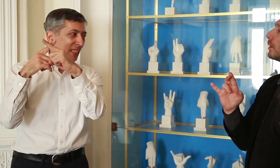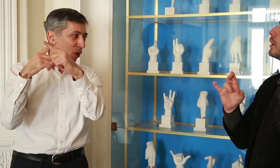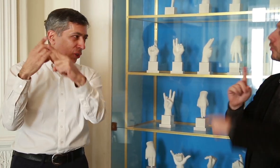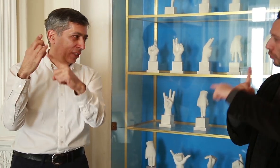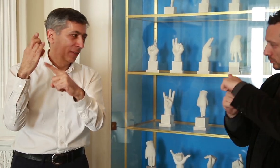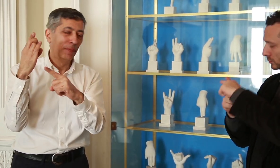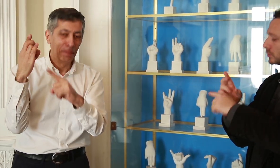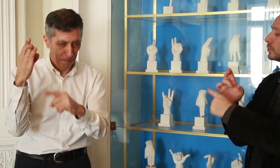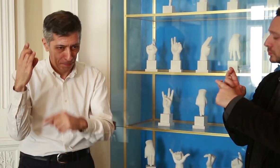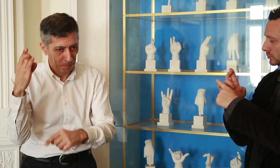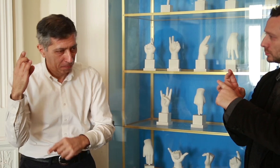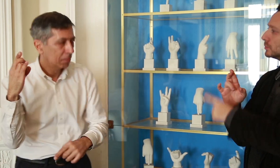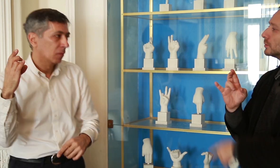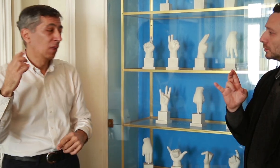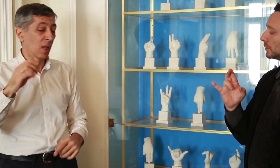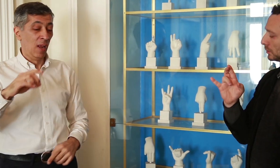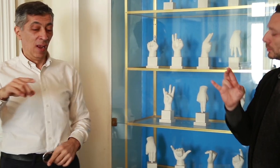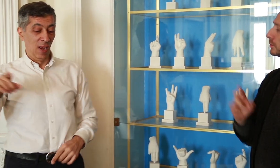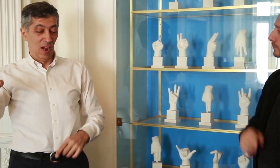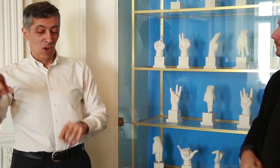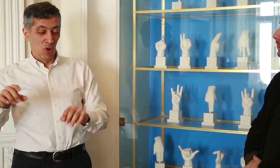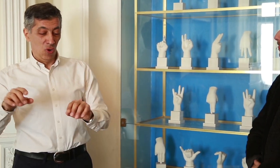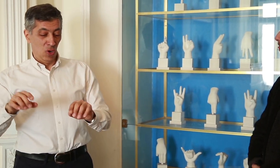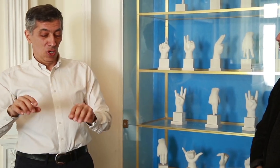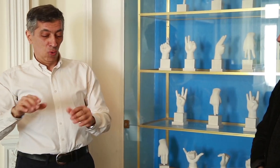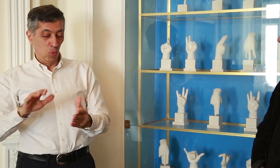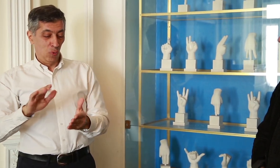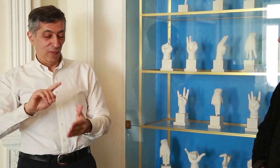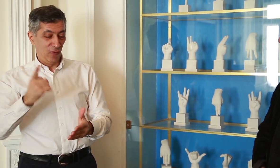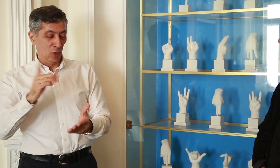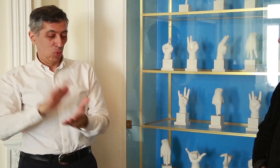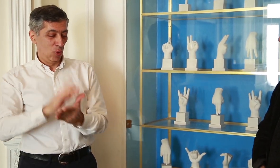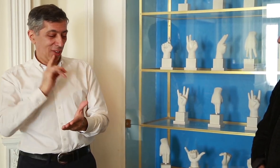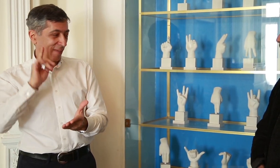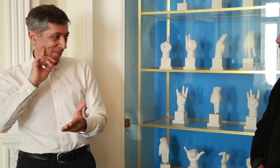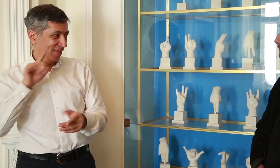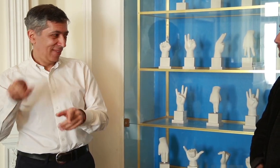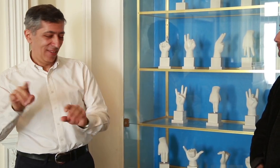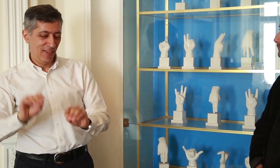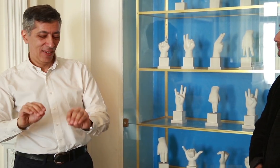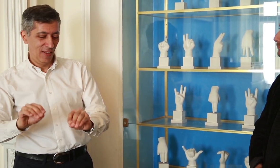Arkady: When you opened DeaFilm, how did you